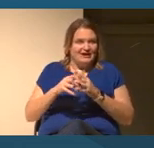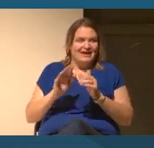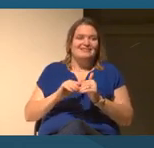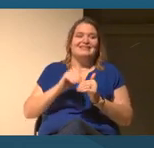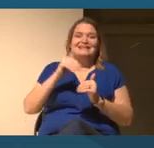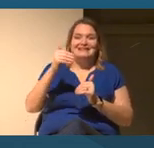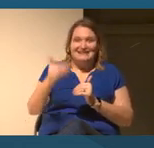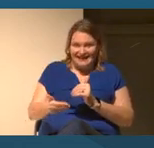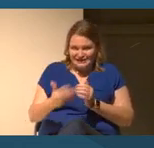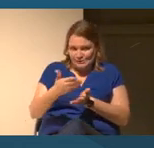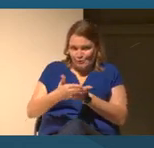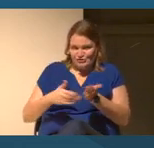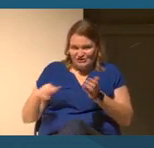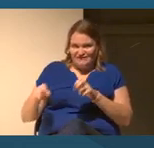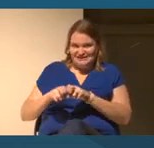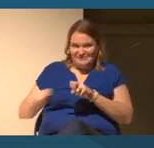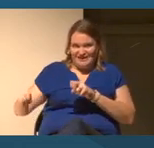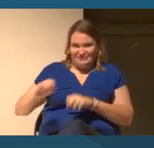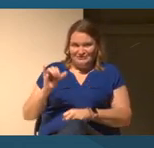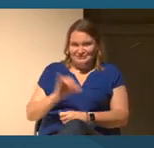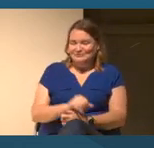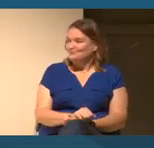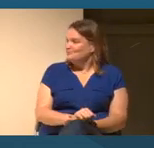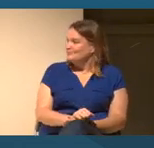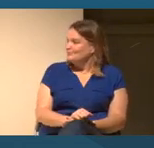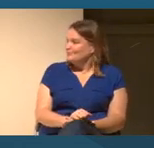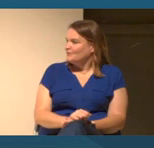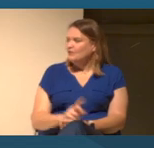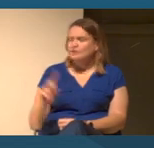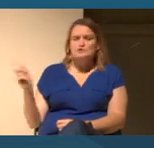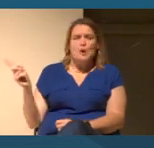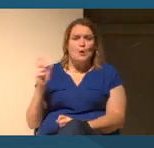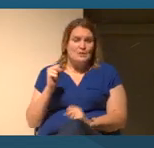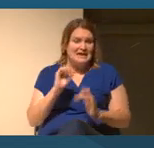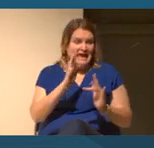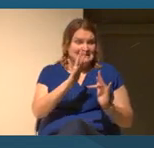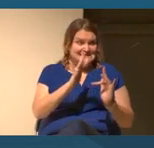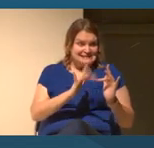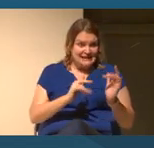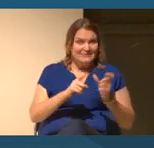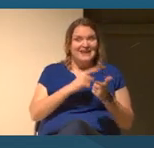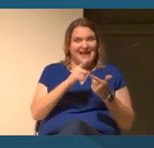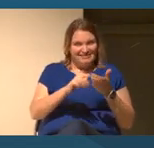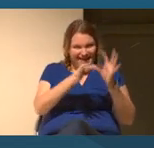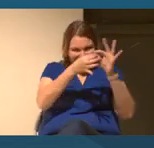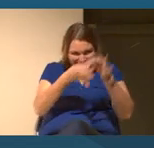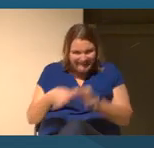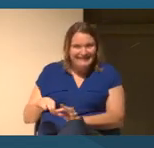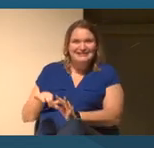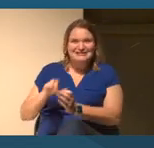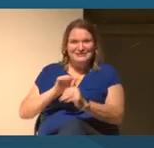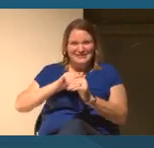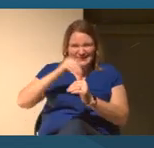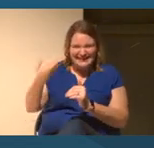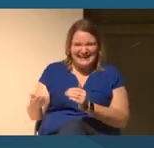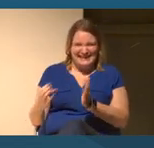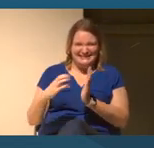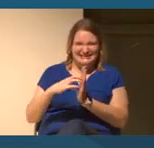So I'll leave it there. Yeah, well, maybe I'll take that and help transition us into the next section of this discussion.